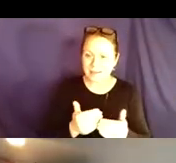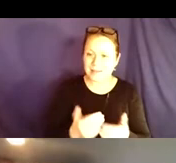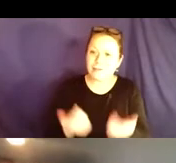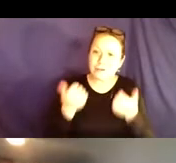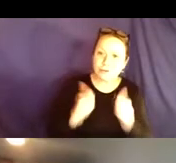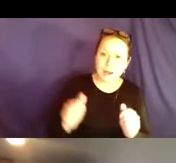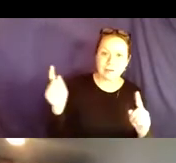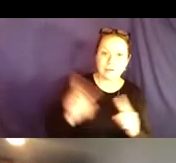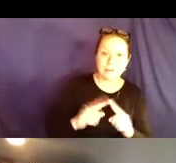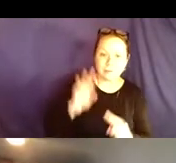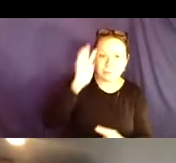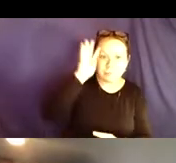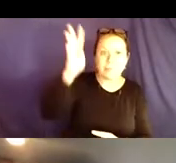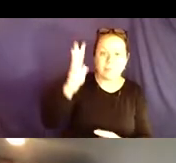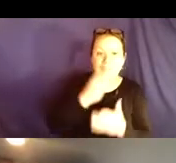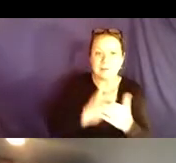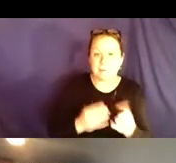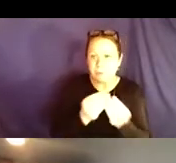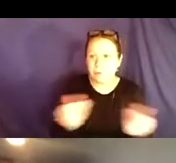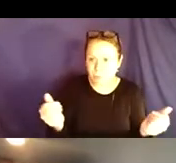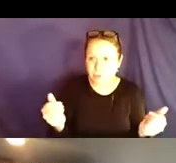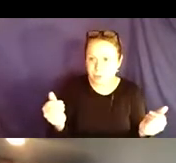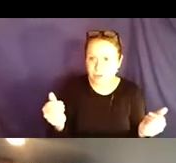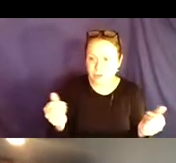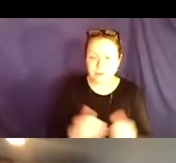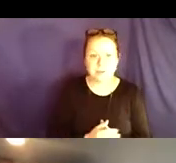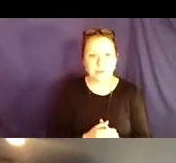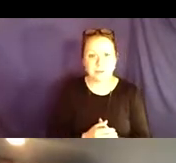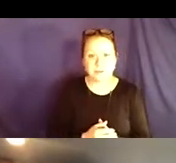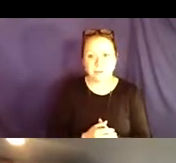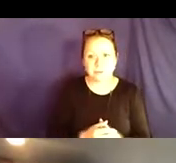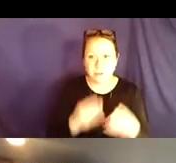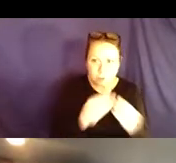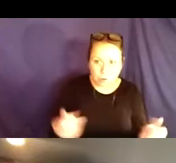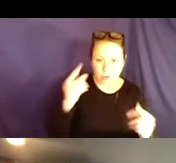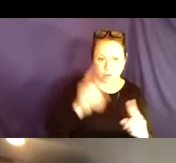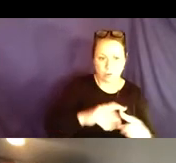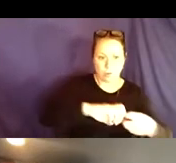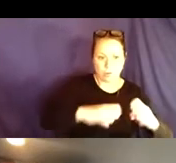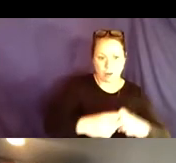into the creative thinking process of trying to come up with